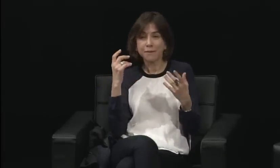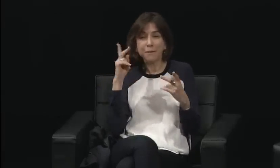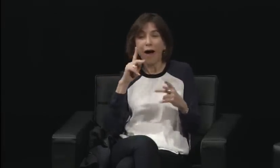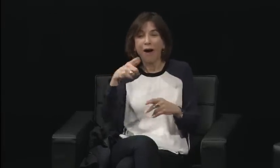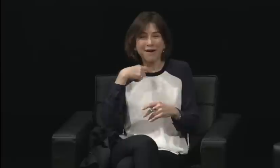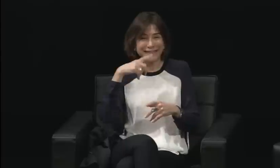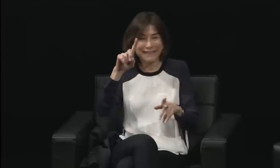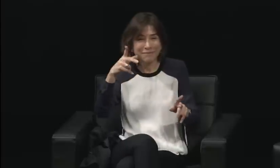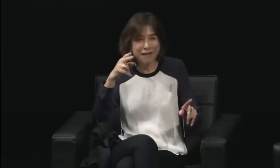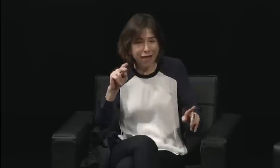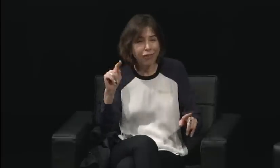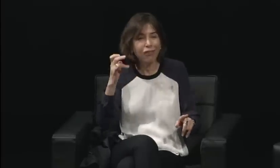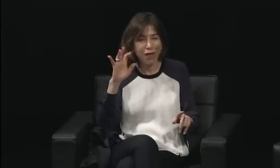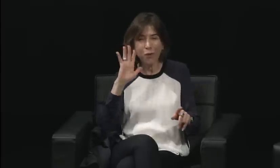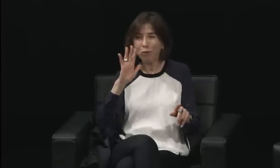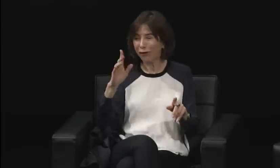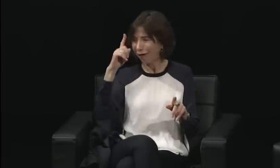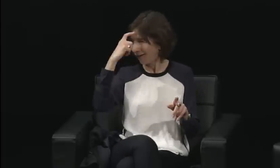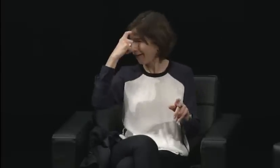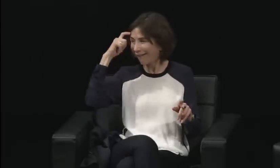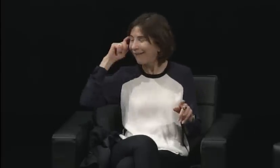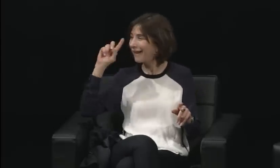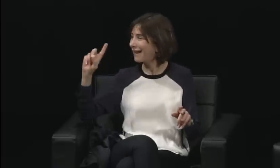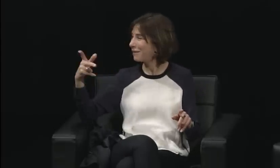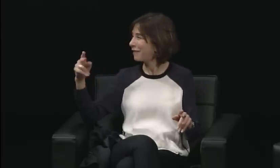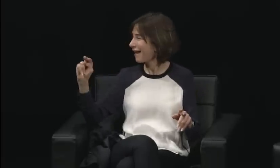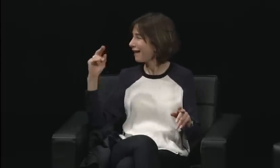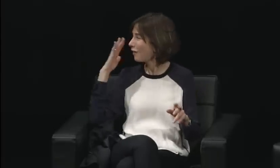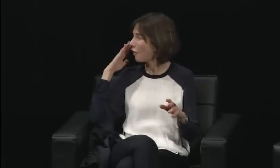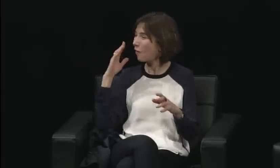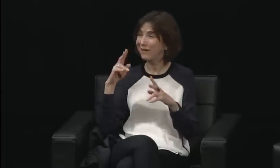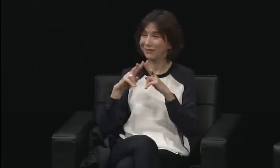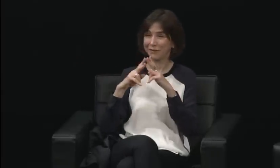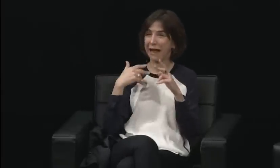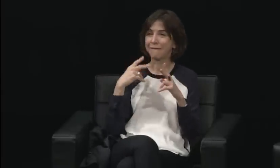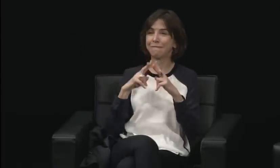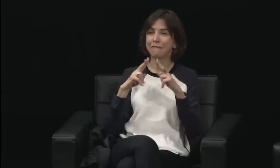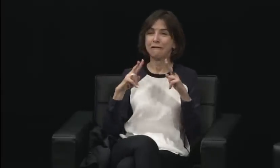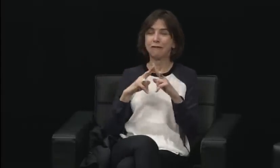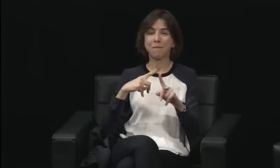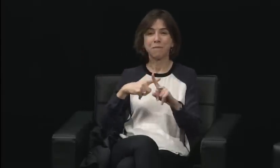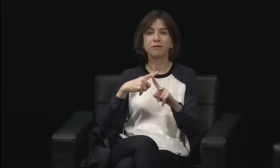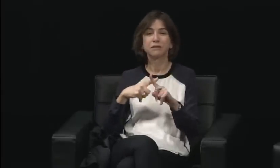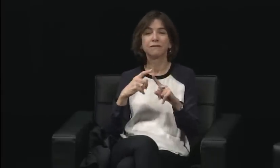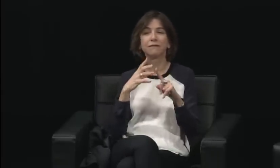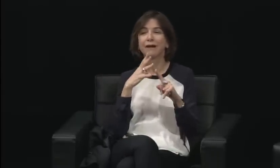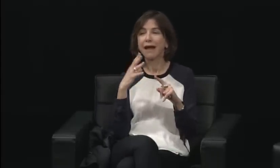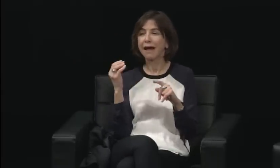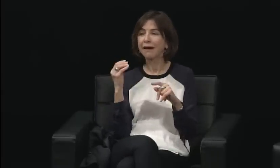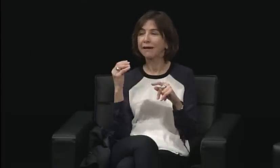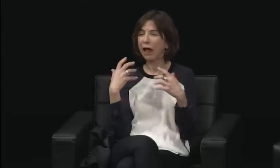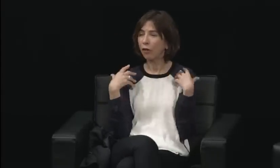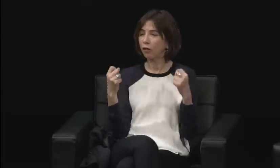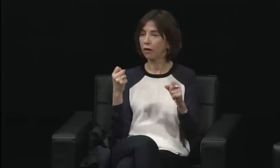It was truly inspirational, the entire piece, that we were able to come together powerfully